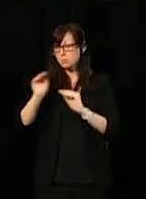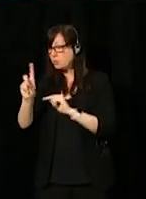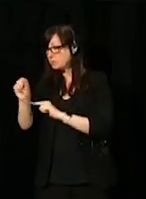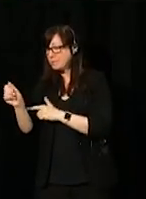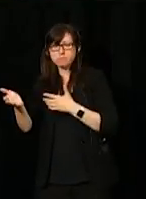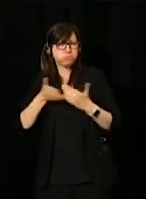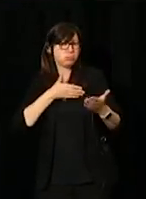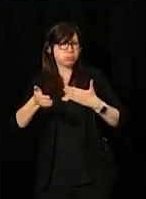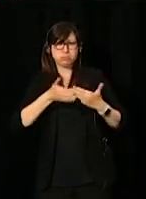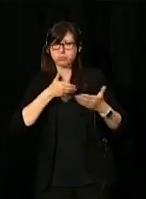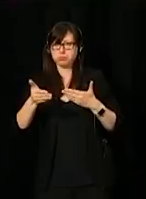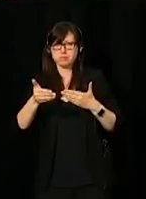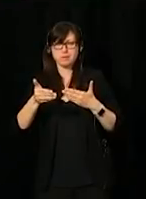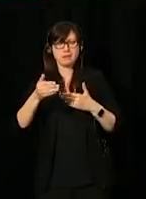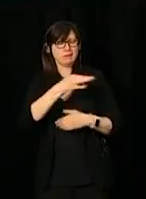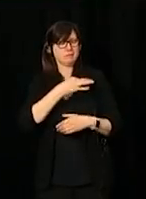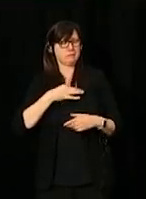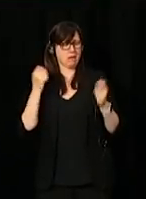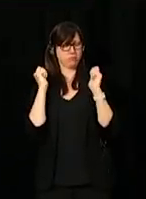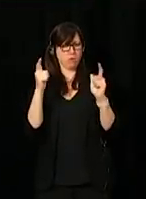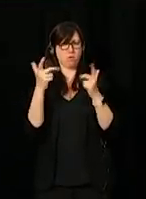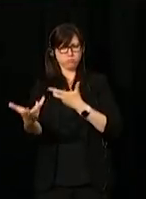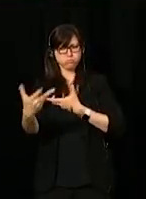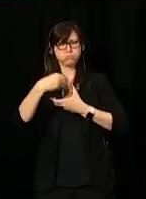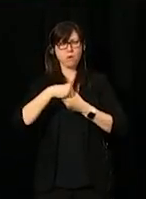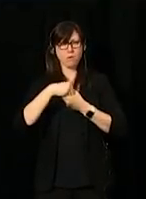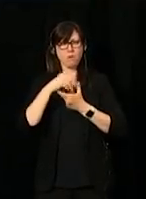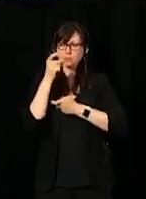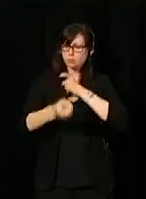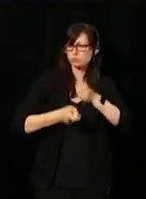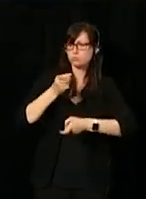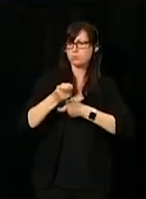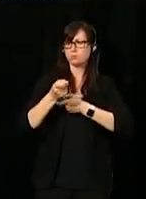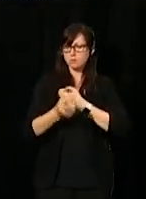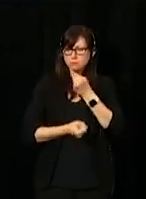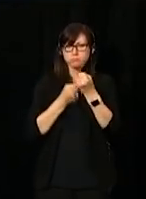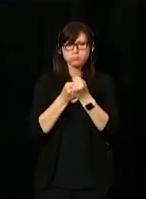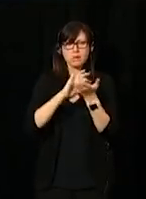But so are all employees can participate and contribute to the absolute potential.